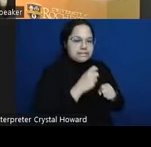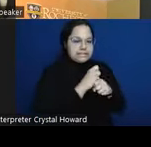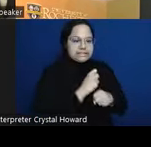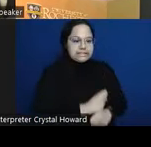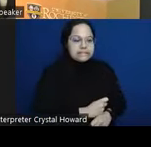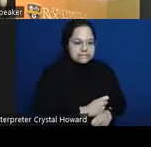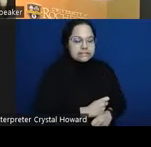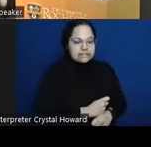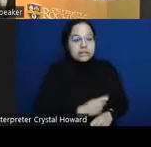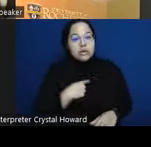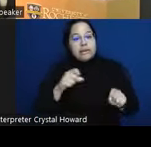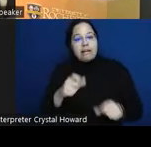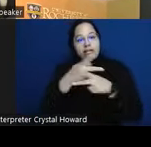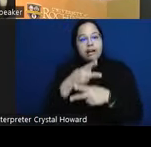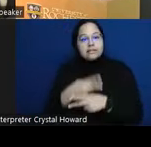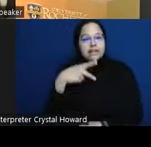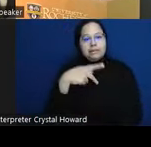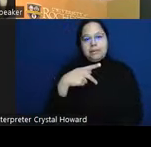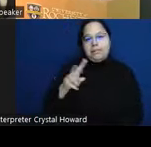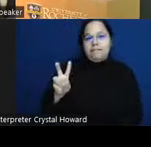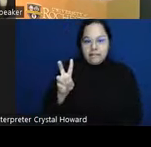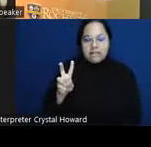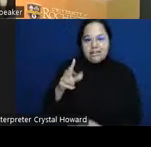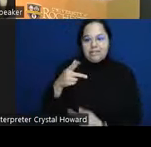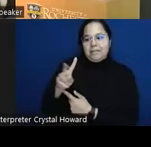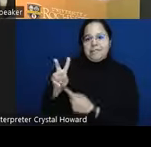that we care about when we're clinicians sitting in front of actual people whose lives we need to